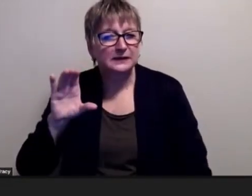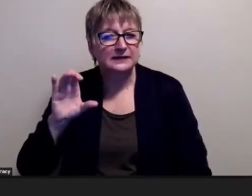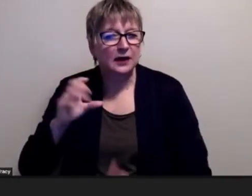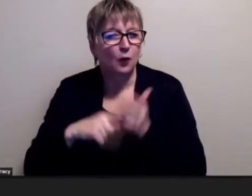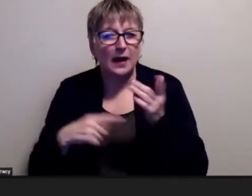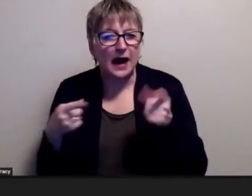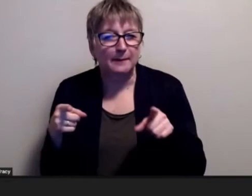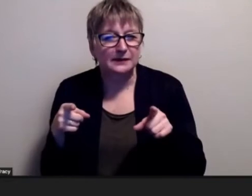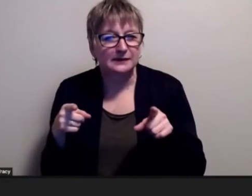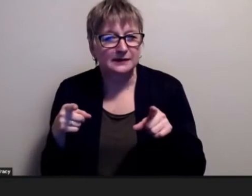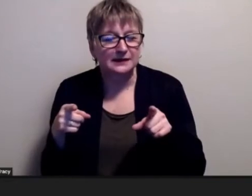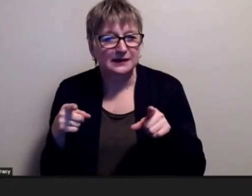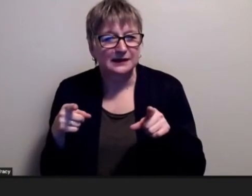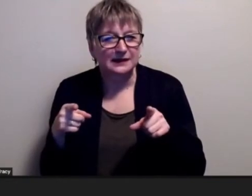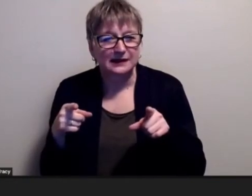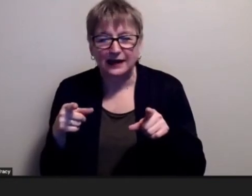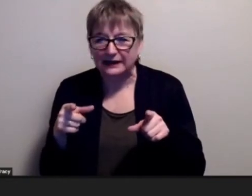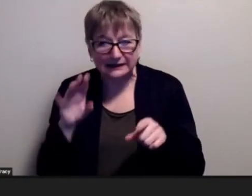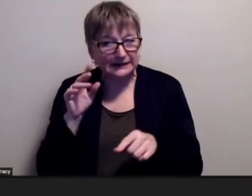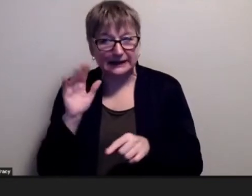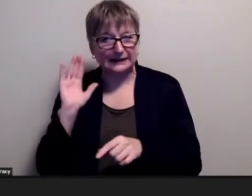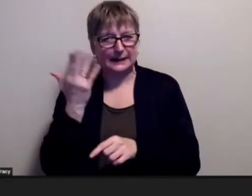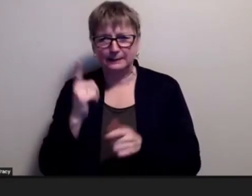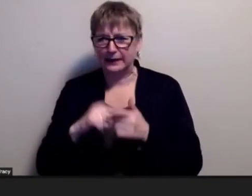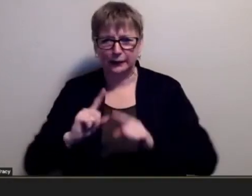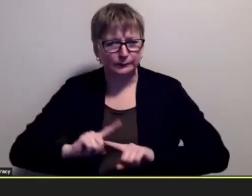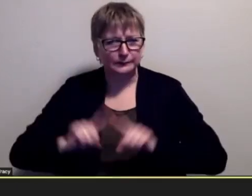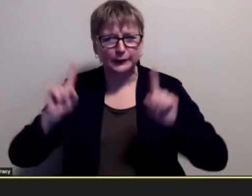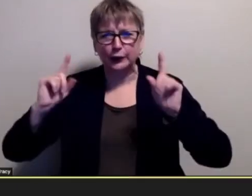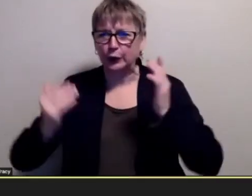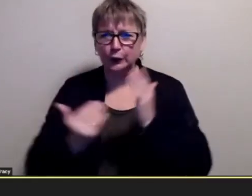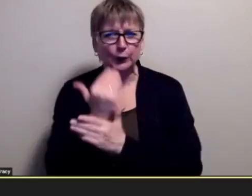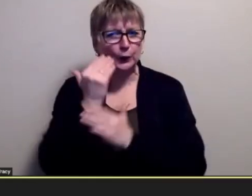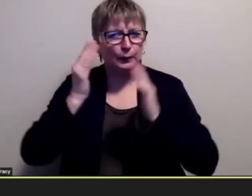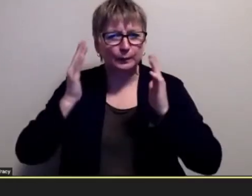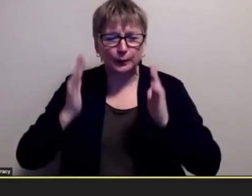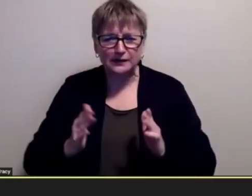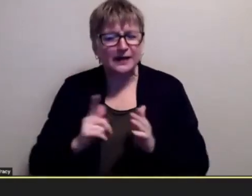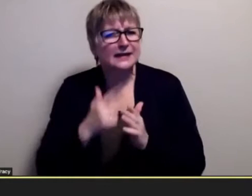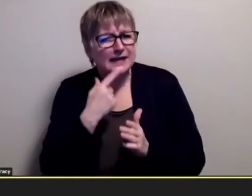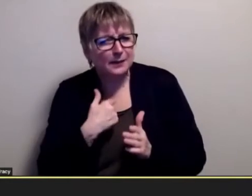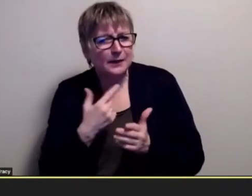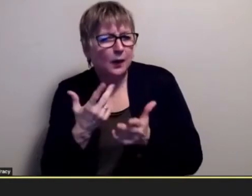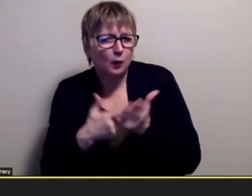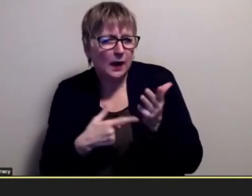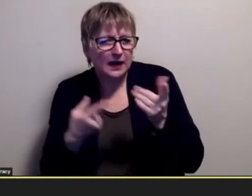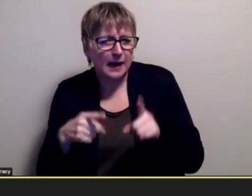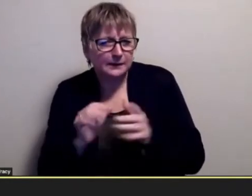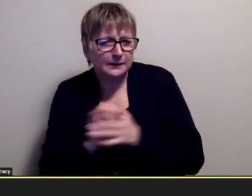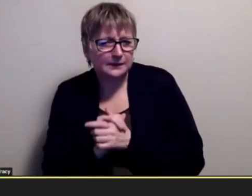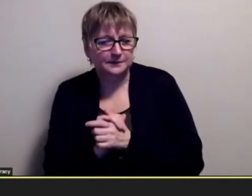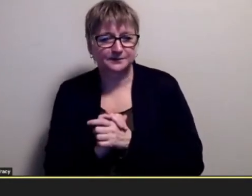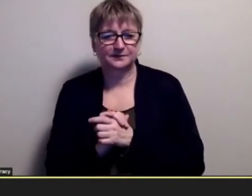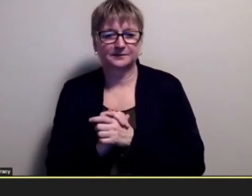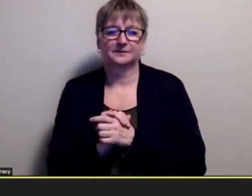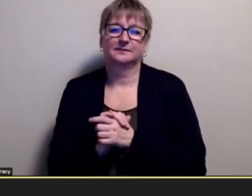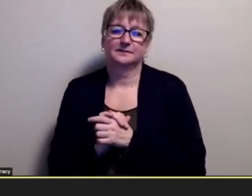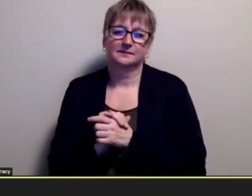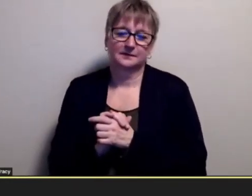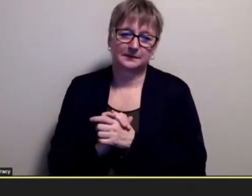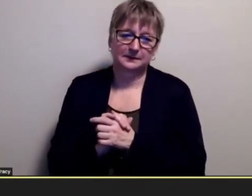became almost like a different person can you explain what happened well this talk about uh